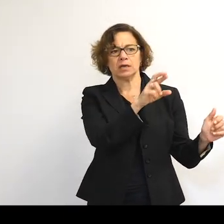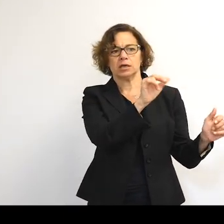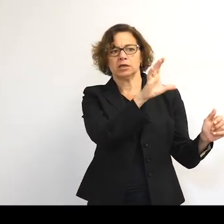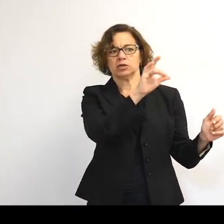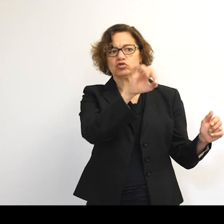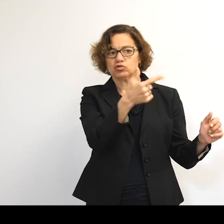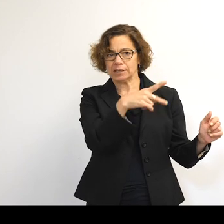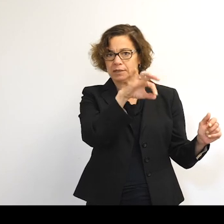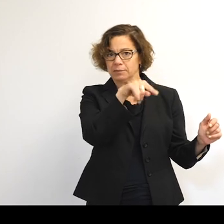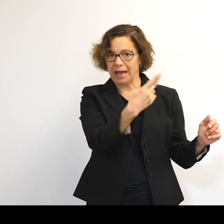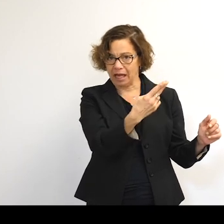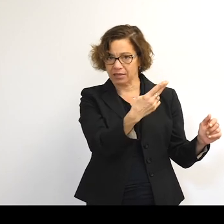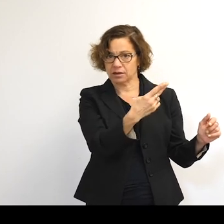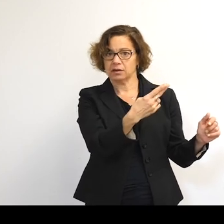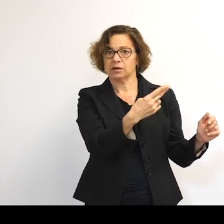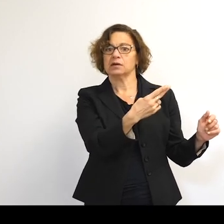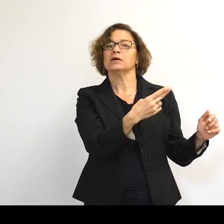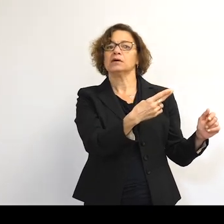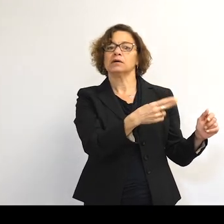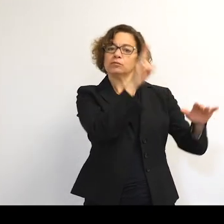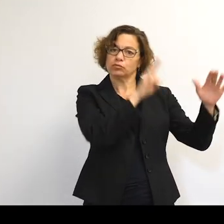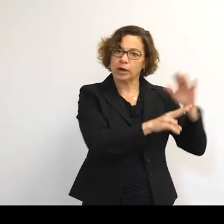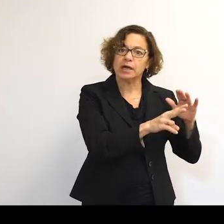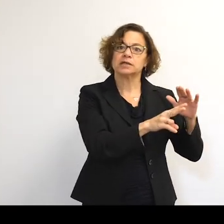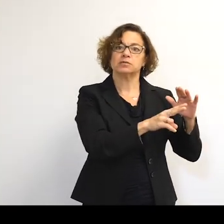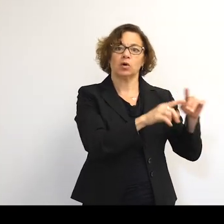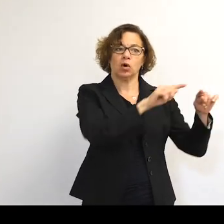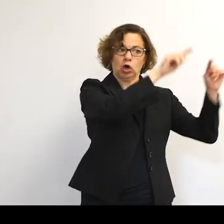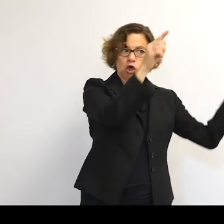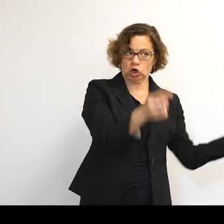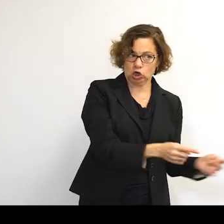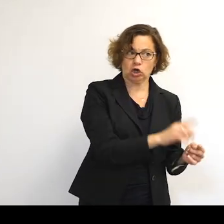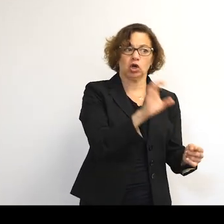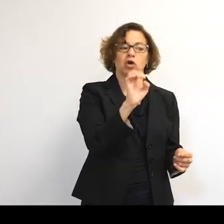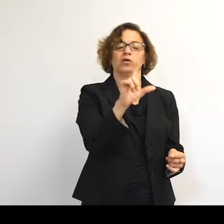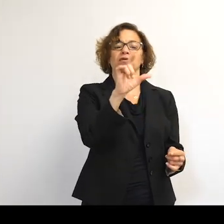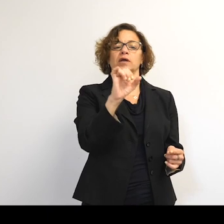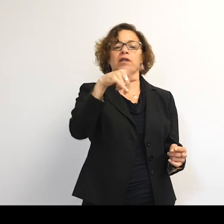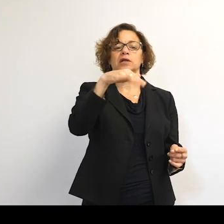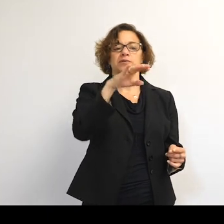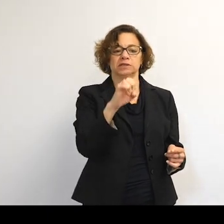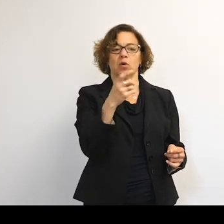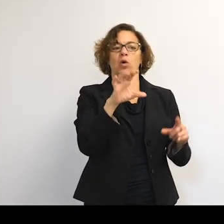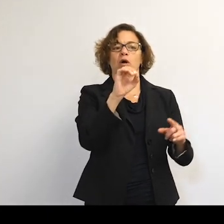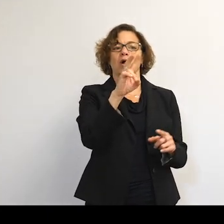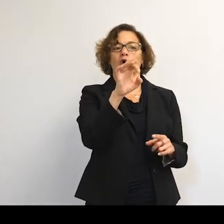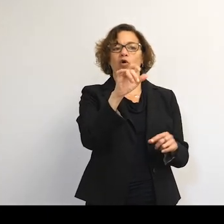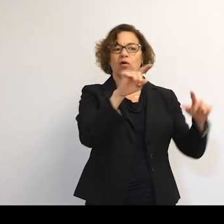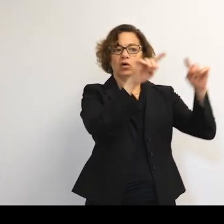And we see they're actually falling very predictable curved ellipses or ovals. And they follow the same path.